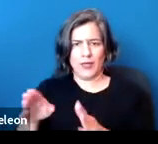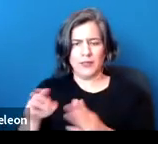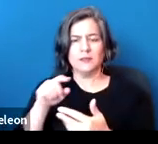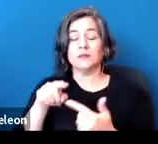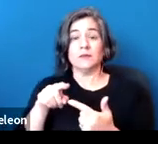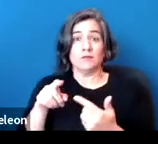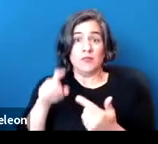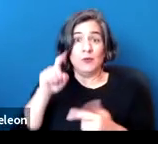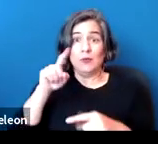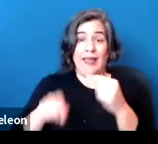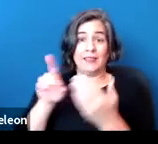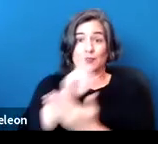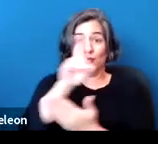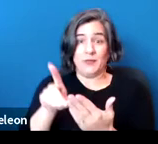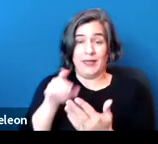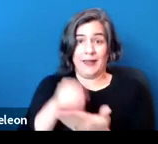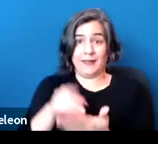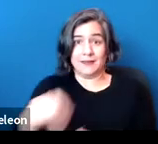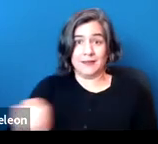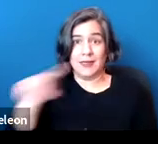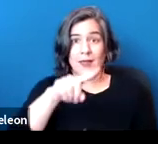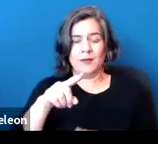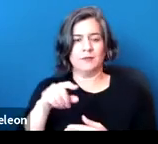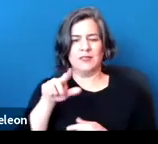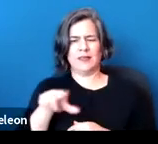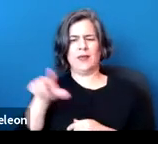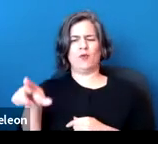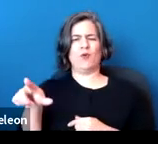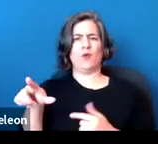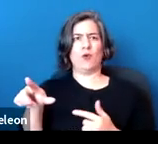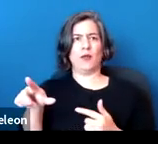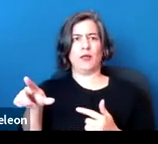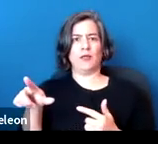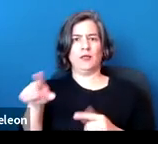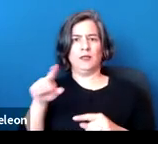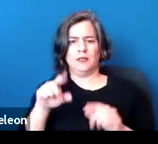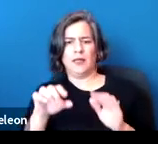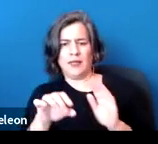There can't be a landlord identifying a specific tenant and saying,